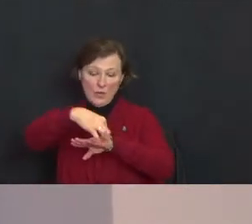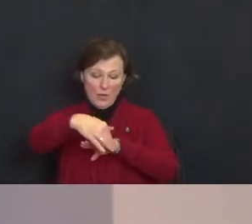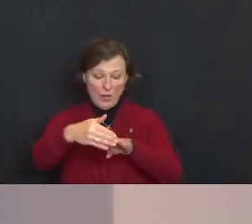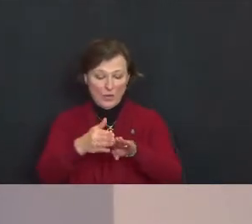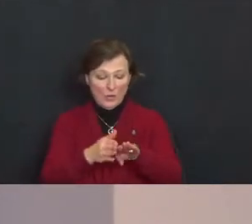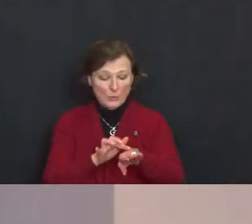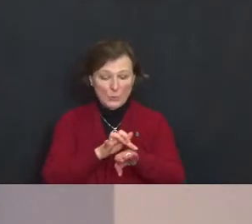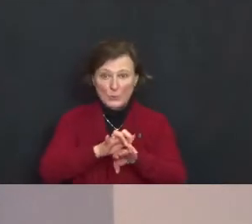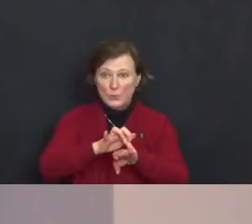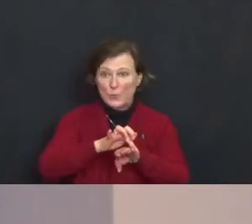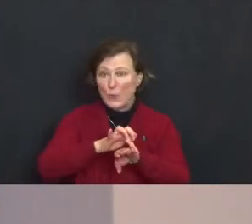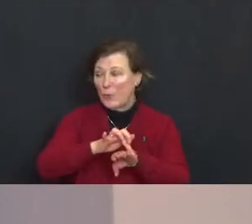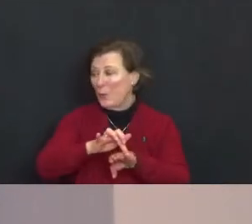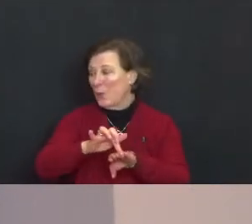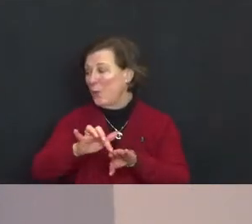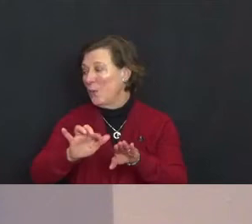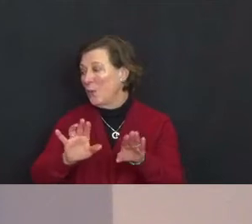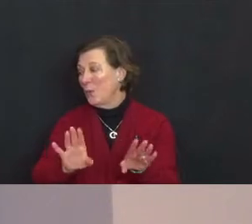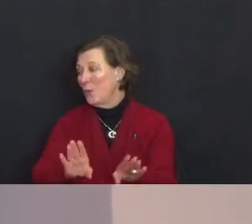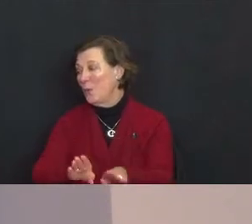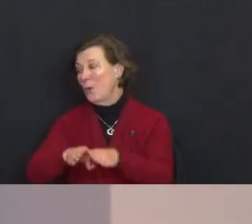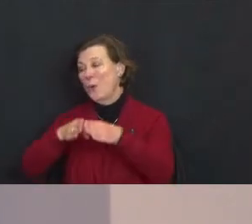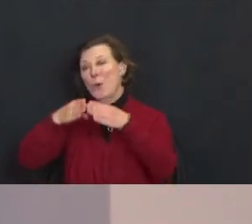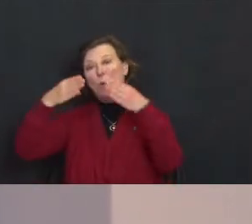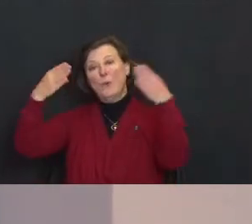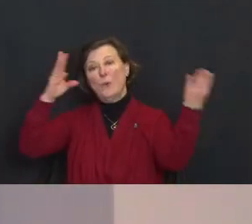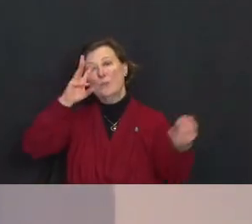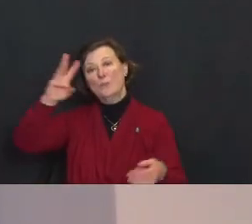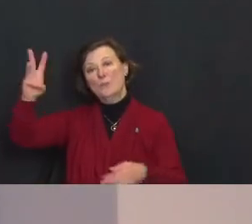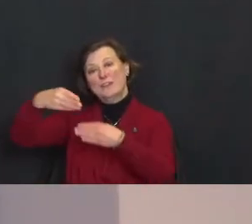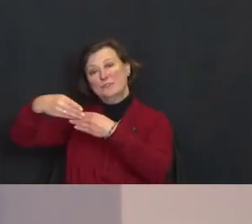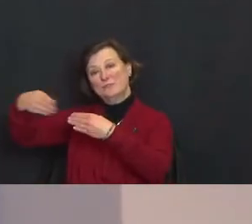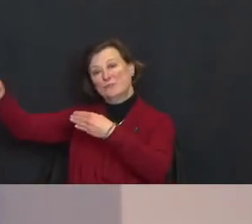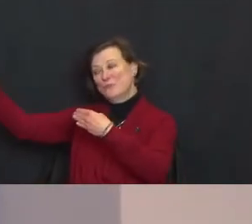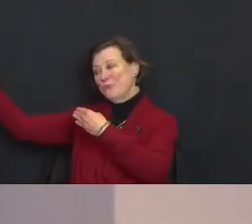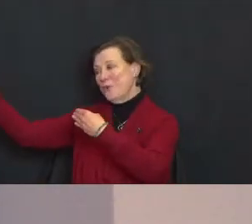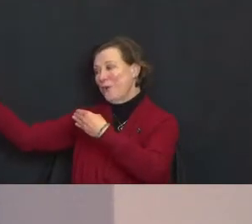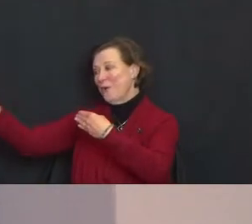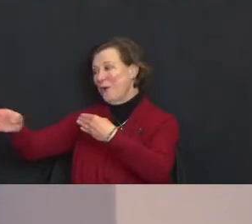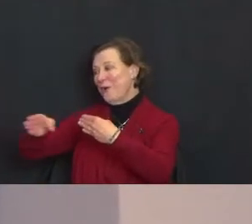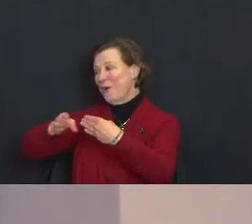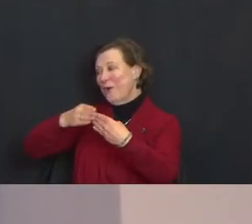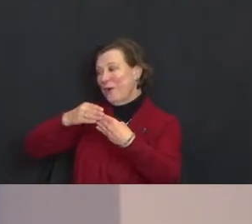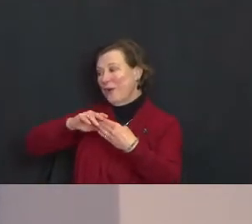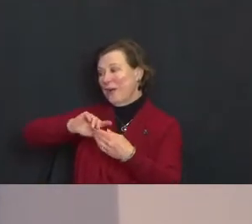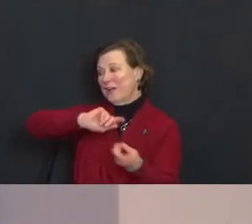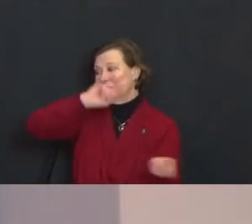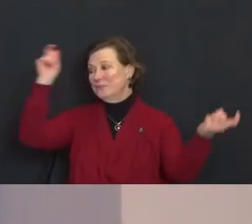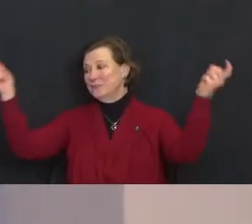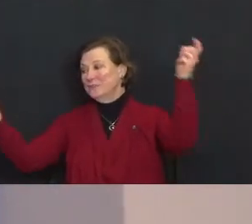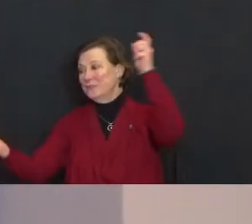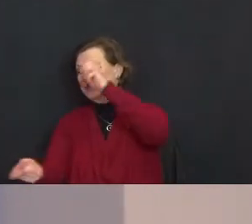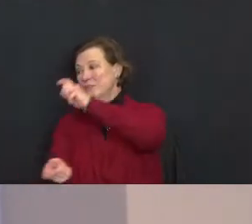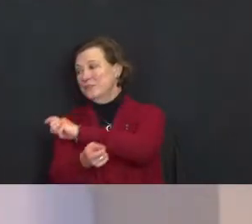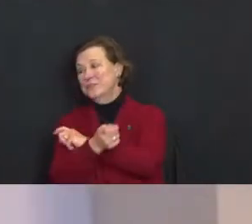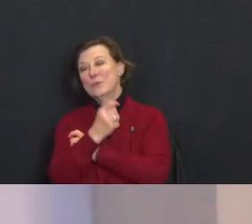Open you the west door, and turn the old year go.